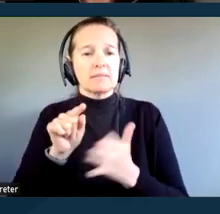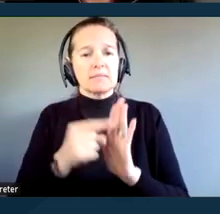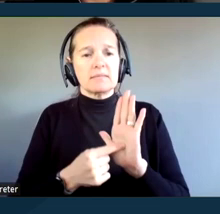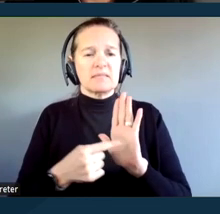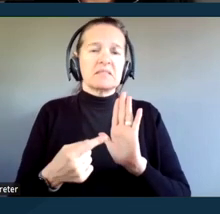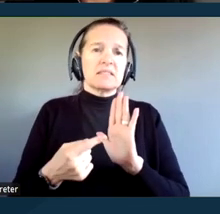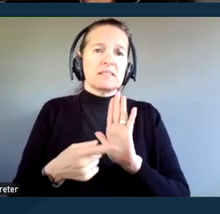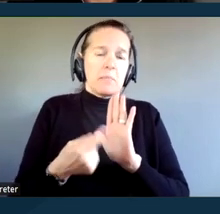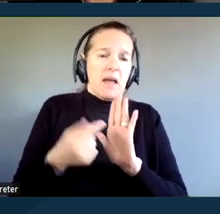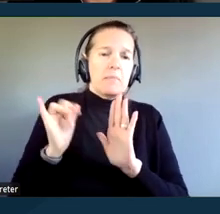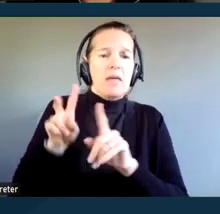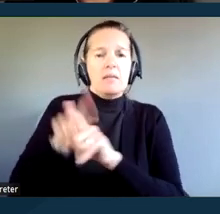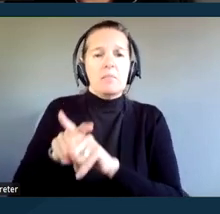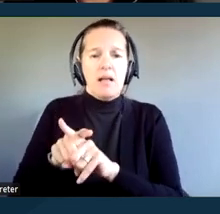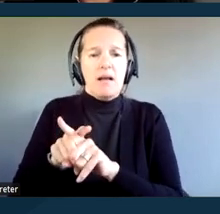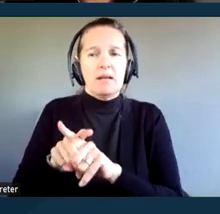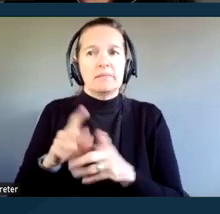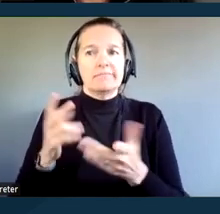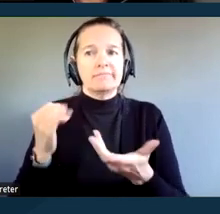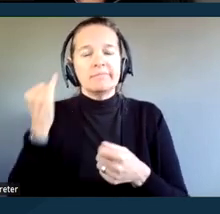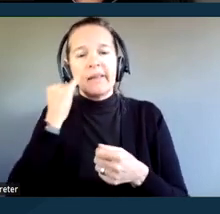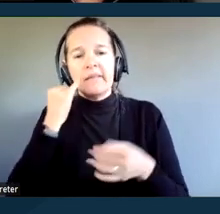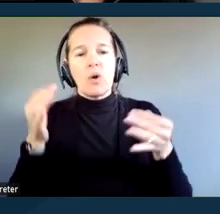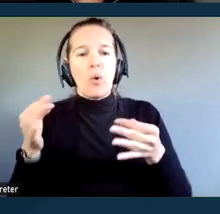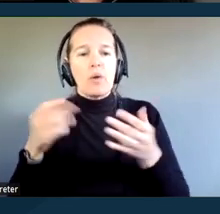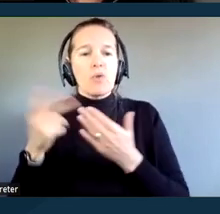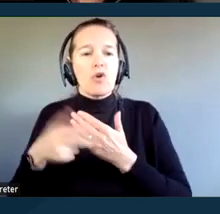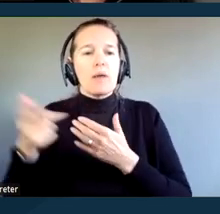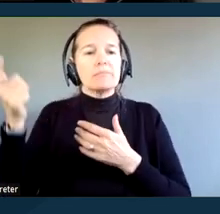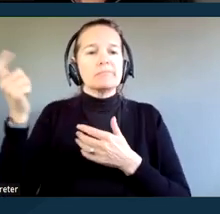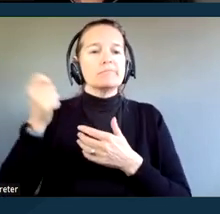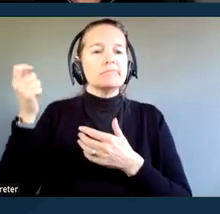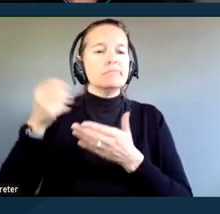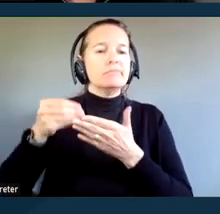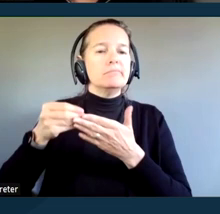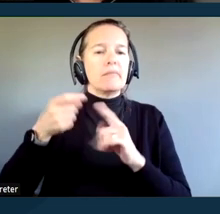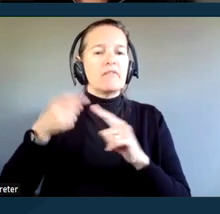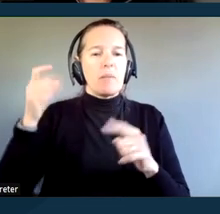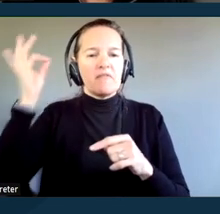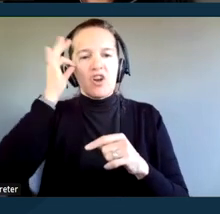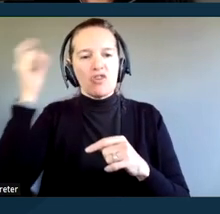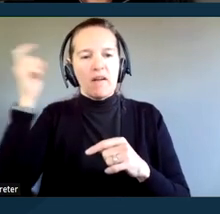in play if the court program receives federal financial assistance. Next slide.